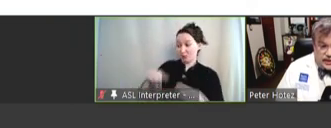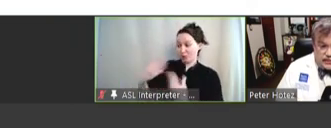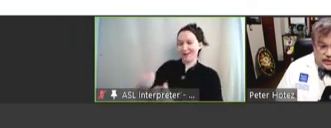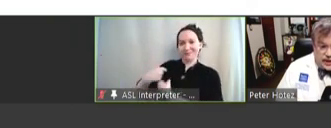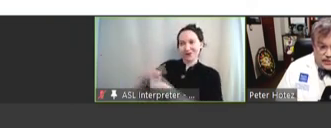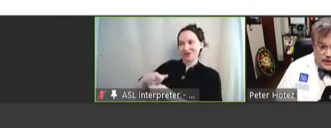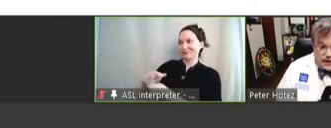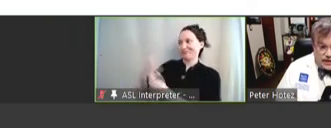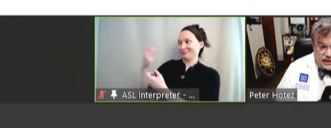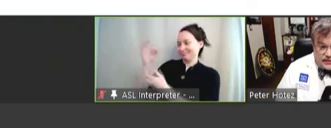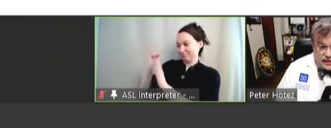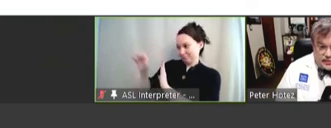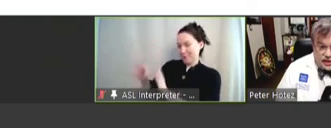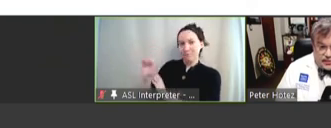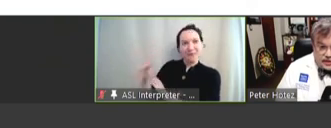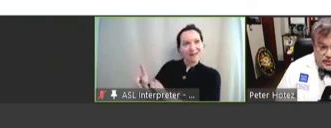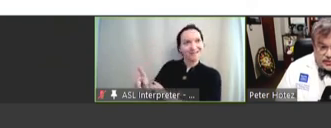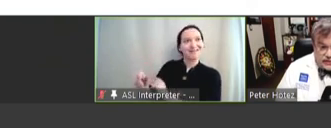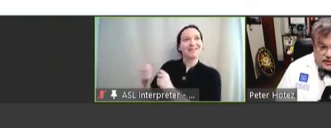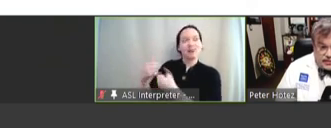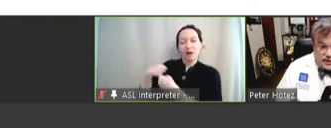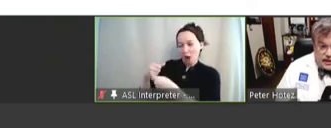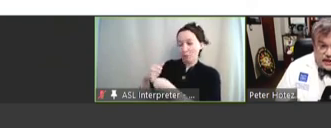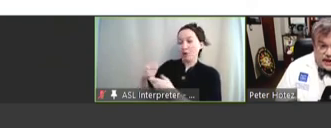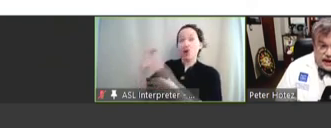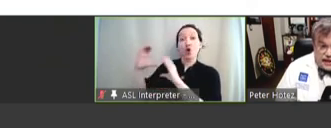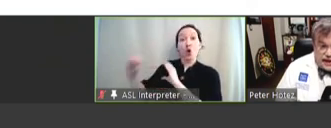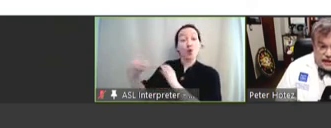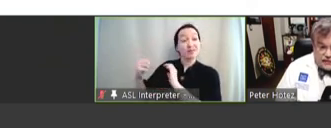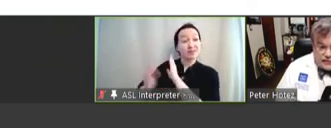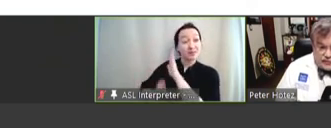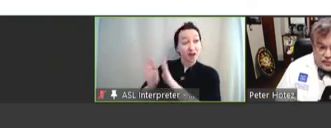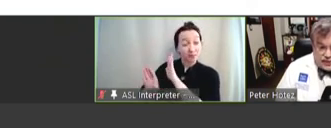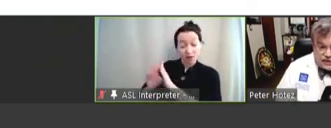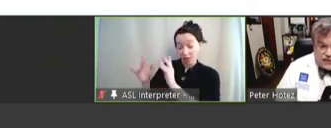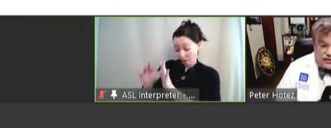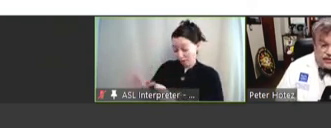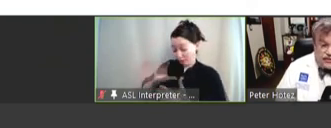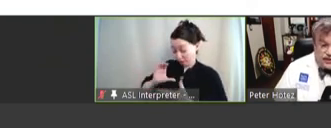bank, we help in the assay development, we help in the co-development, and then once they produce